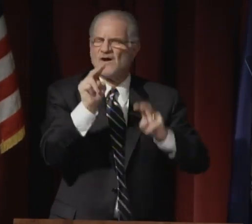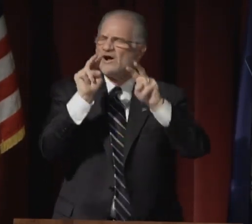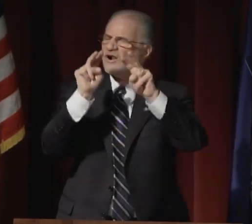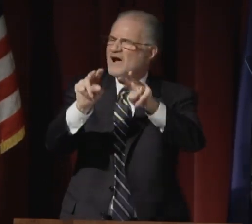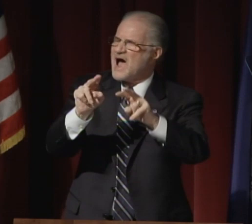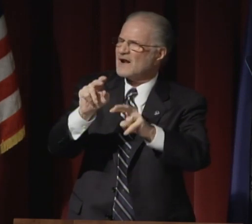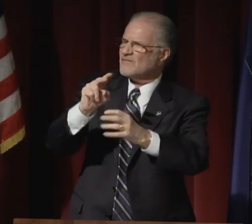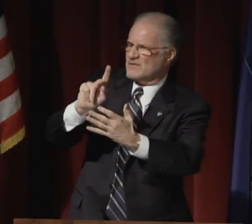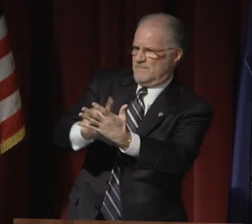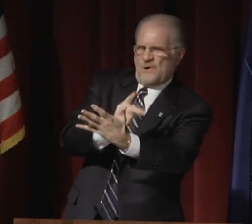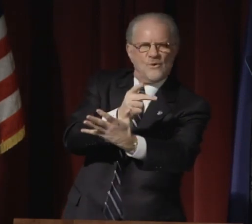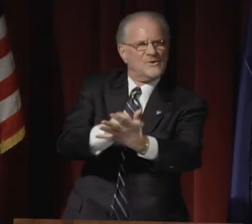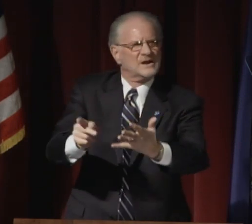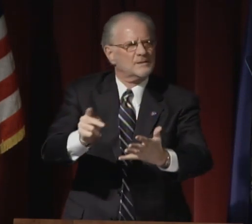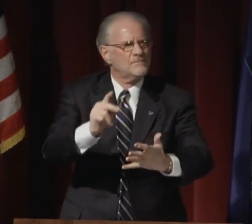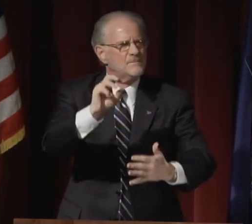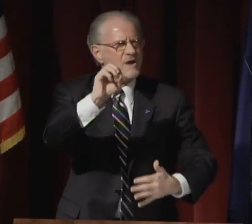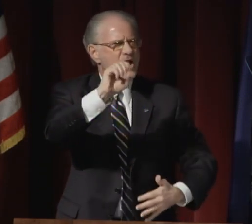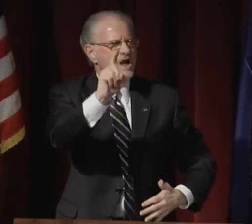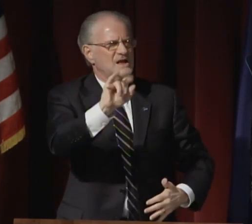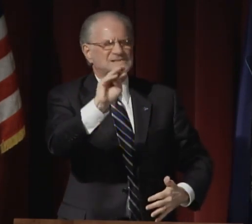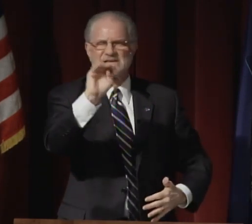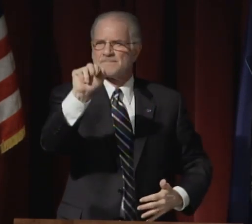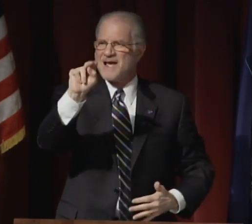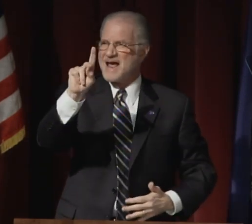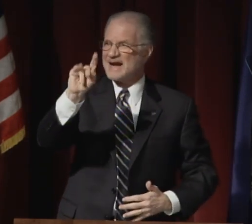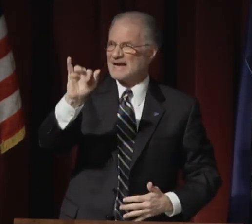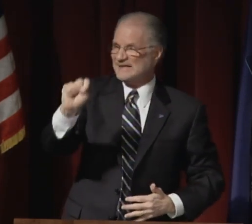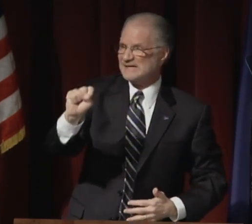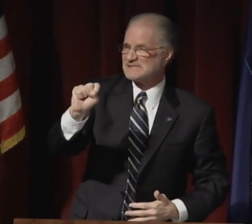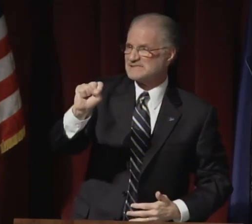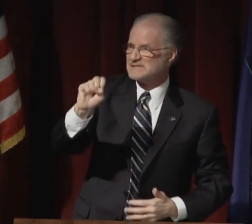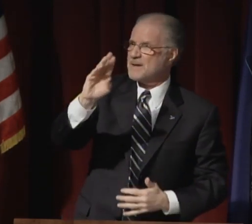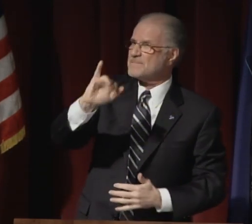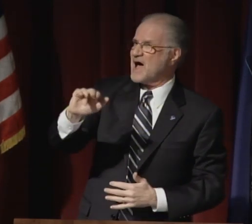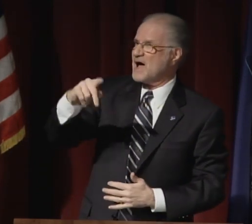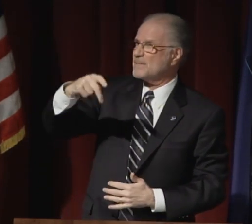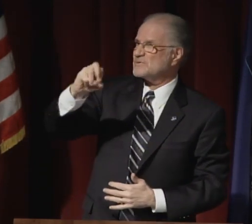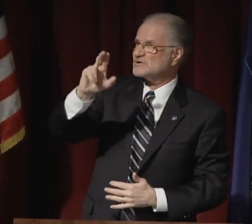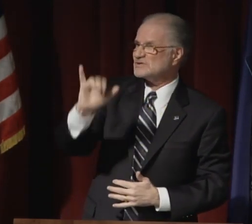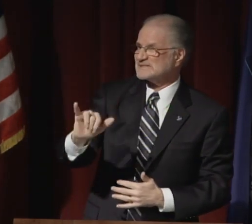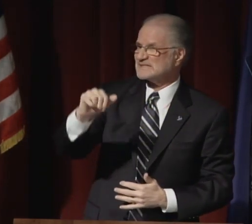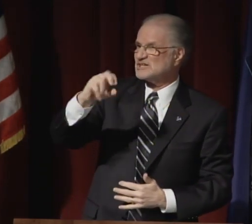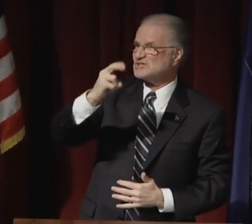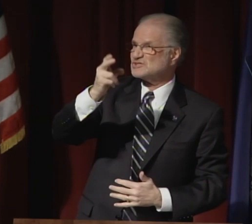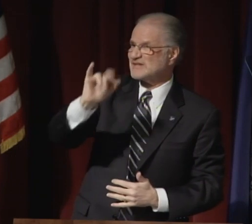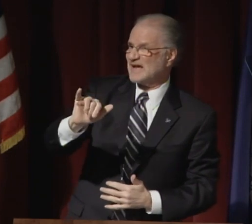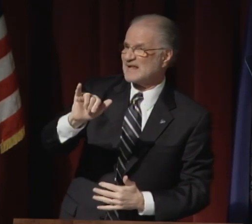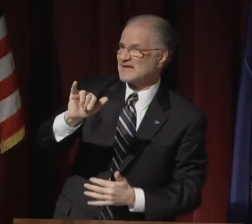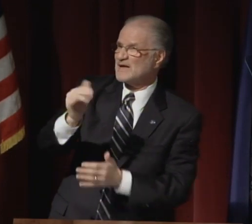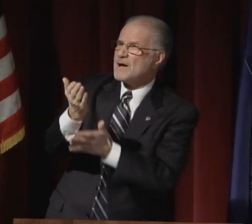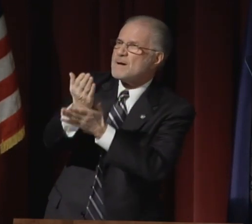My second lesson from Egypt comes from poetry. Look at the poem "Ozymandias" by Percy Shelley.